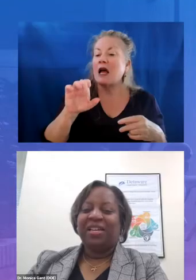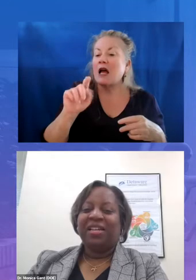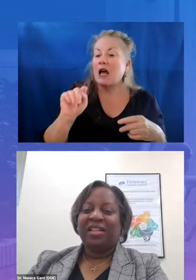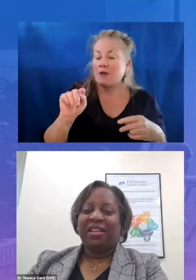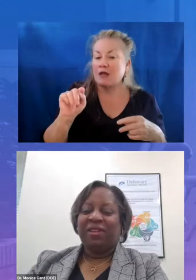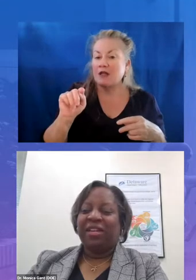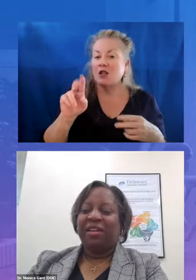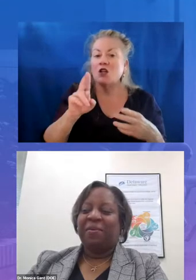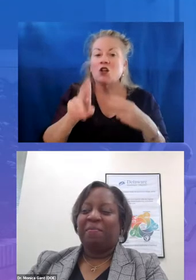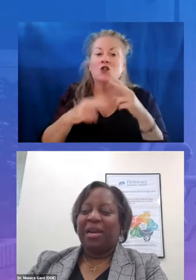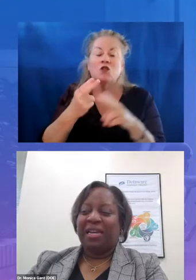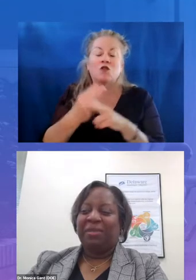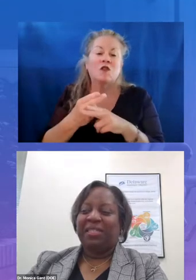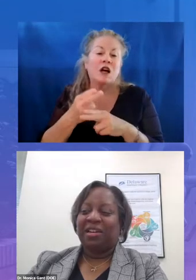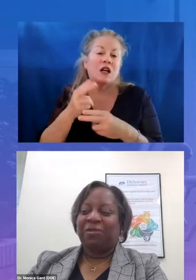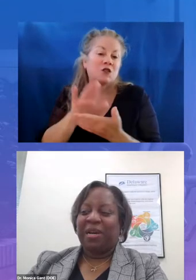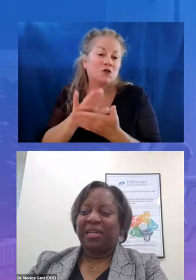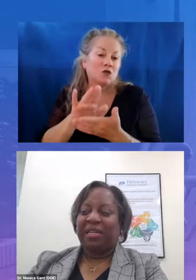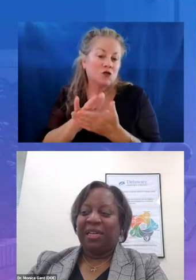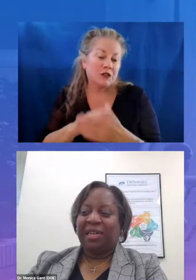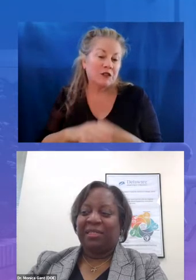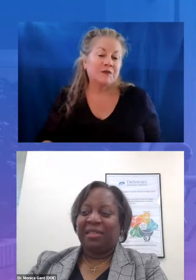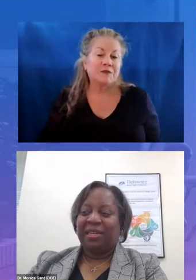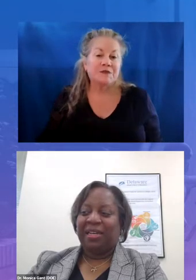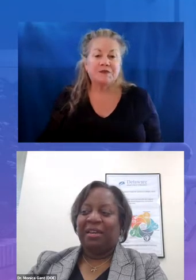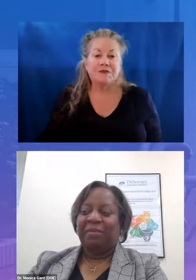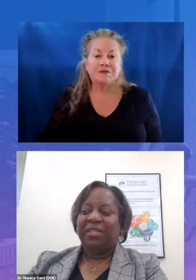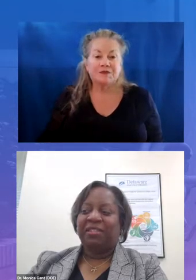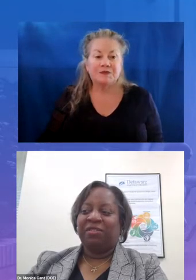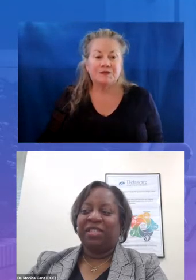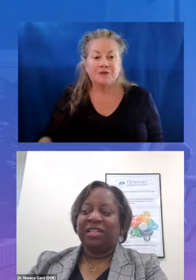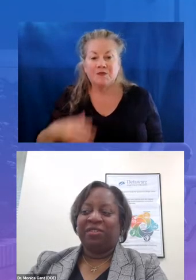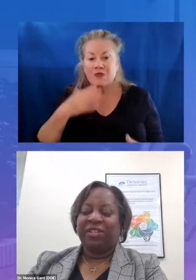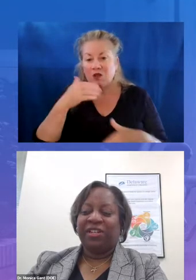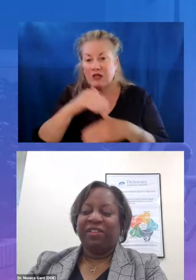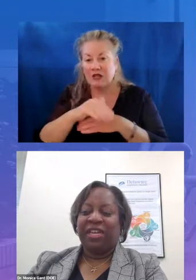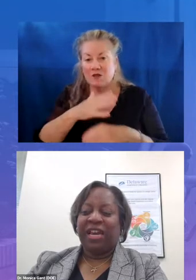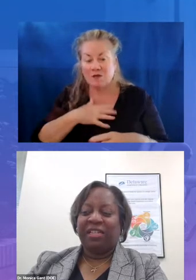good evening my name is dr monica gant and i am the associate secretary of the academic